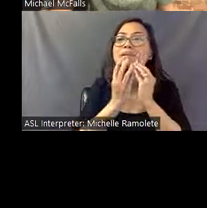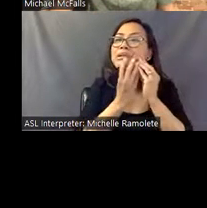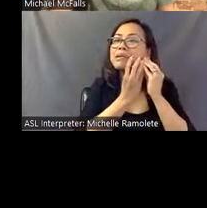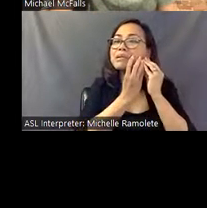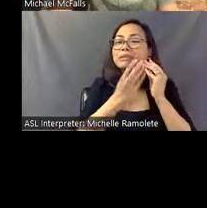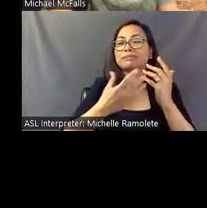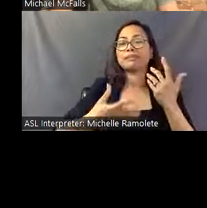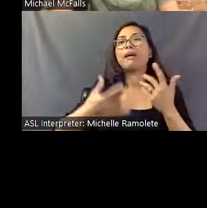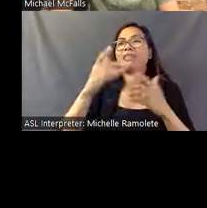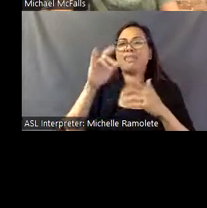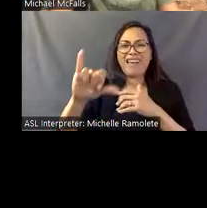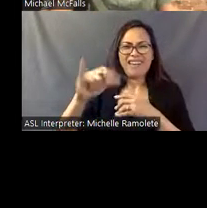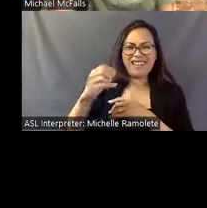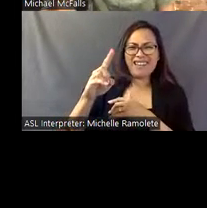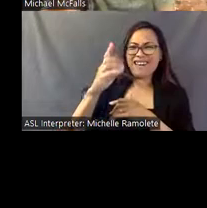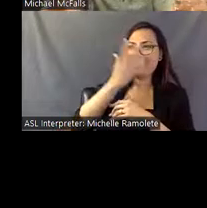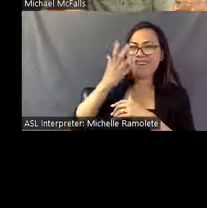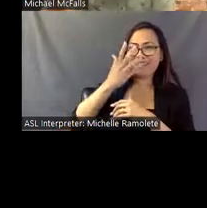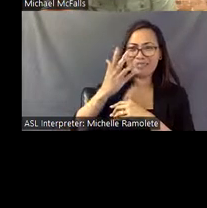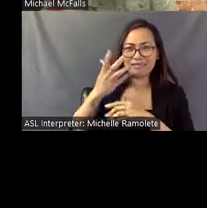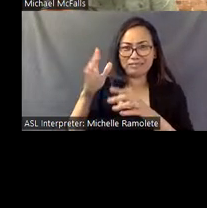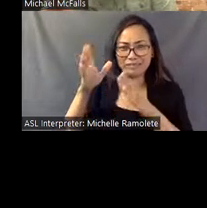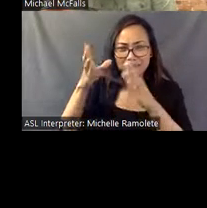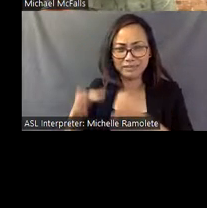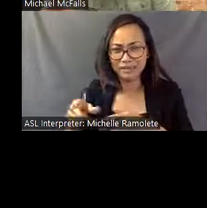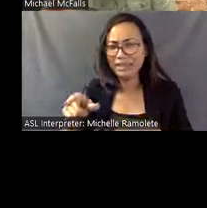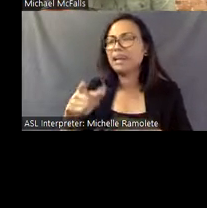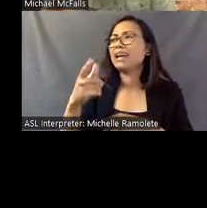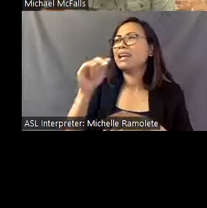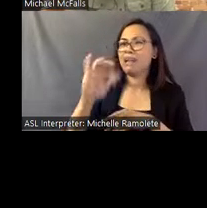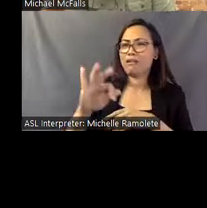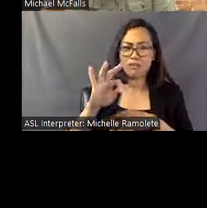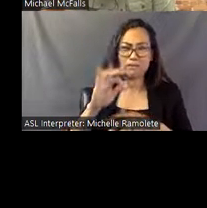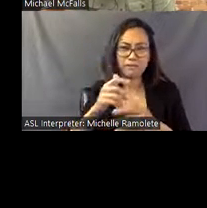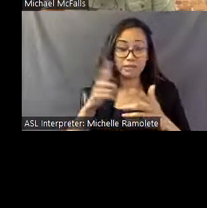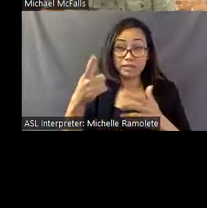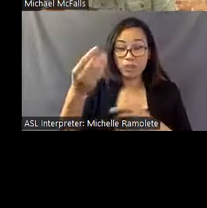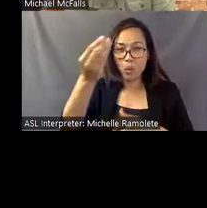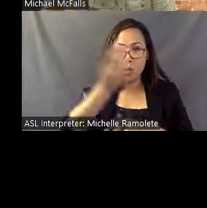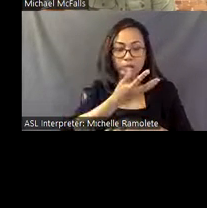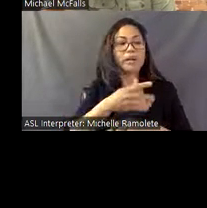This god-like figure told him, quote, "If you follow my spirit, then you can go, but